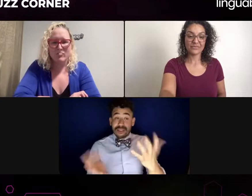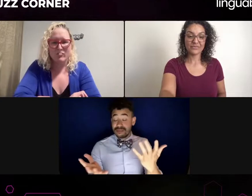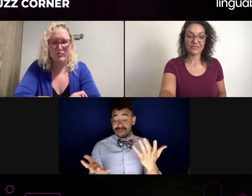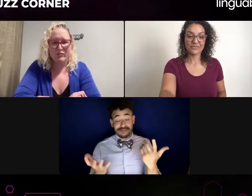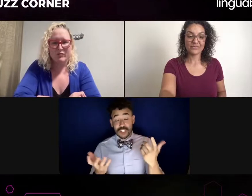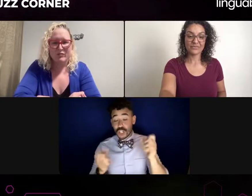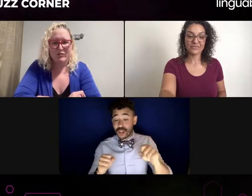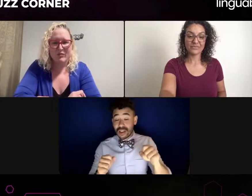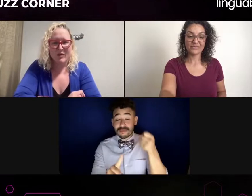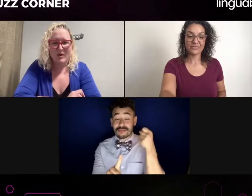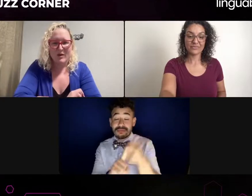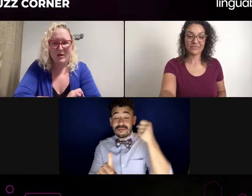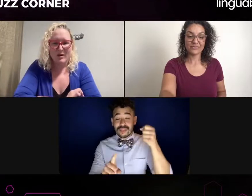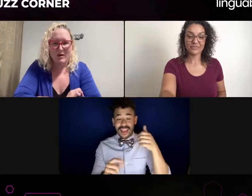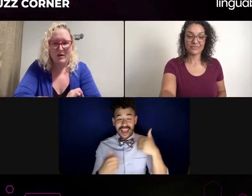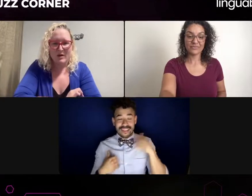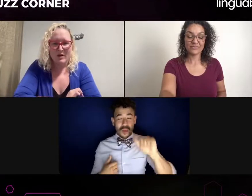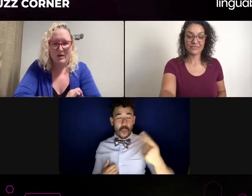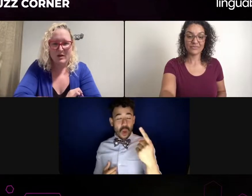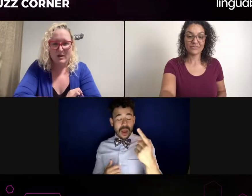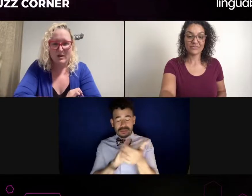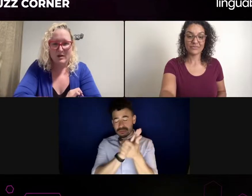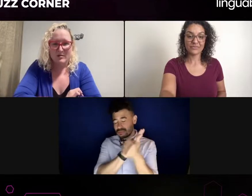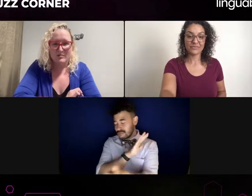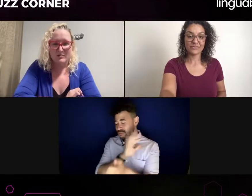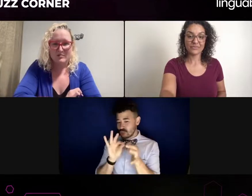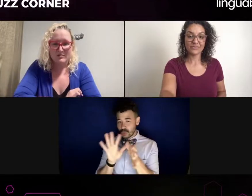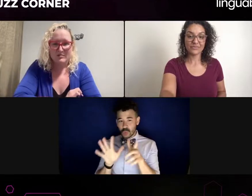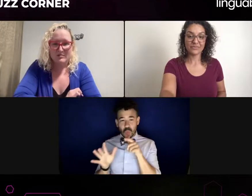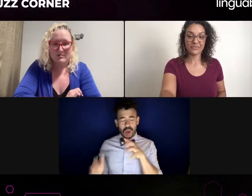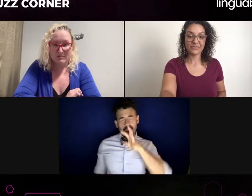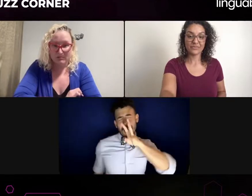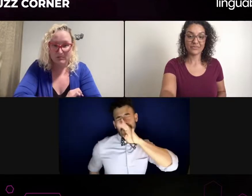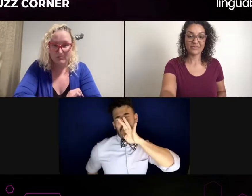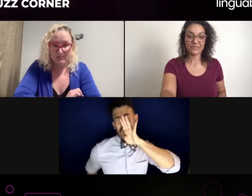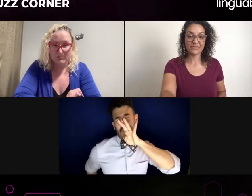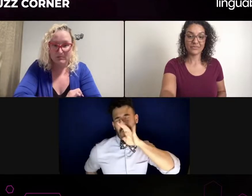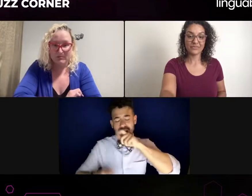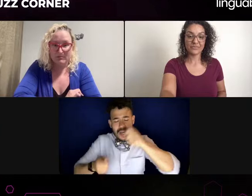because the casting director is unaware of the nuances. And that's not necessarily something